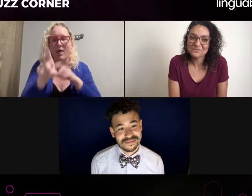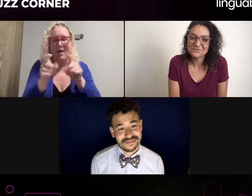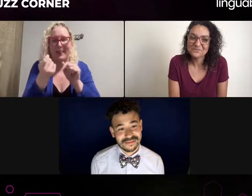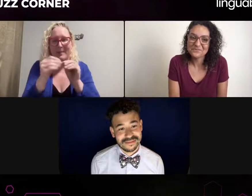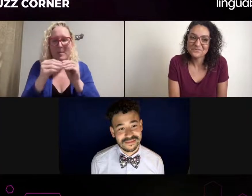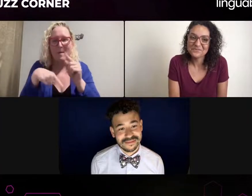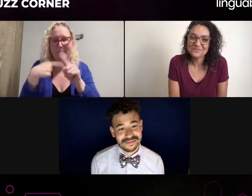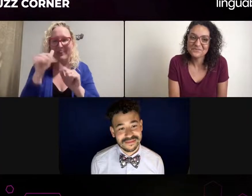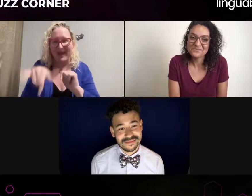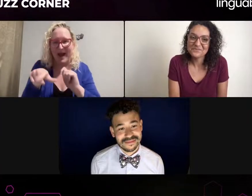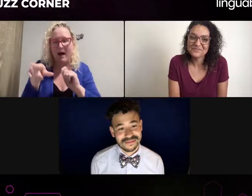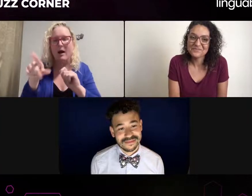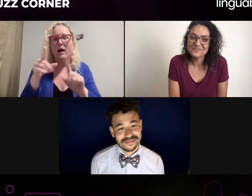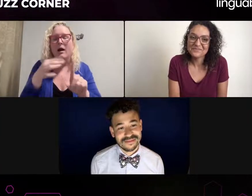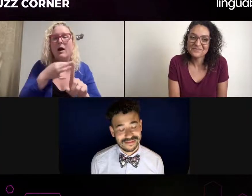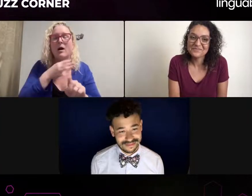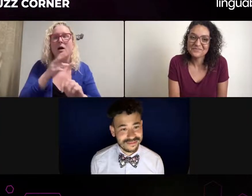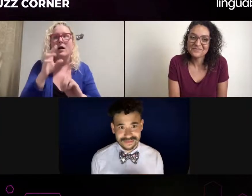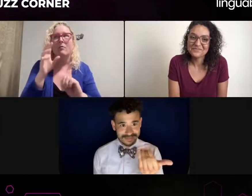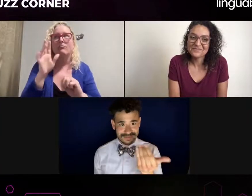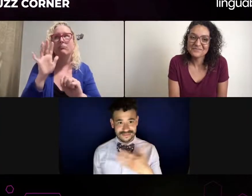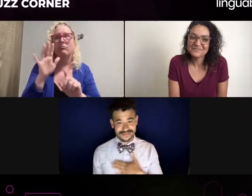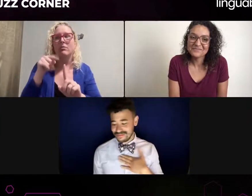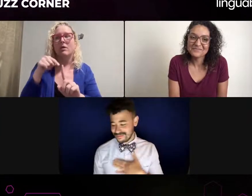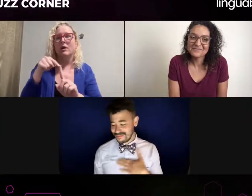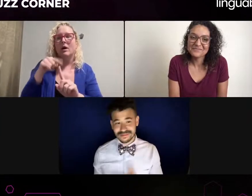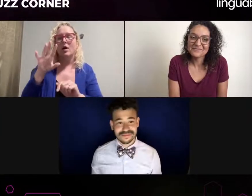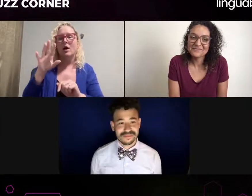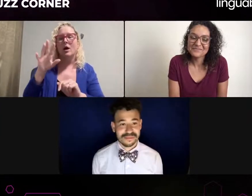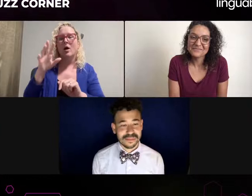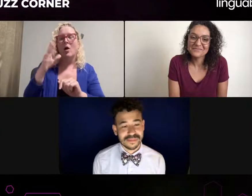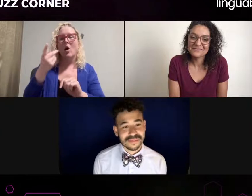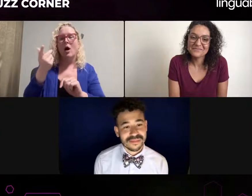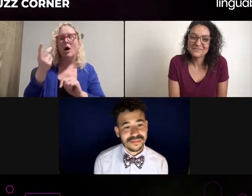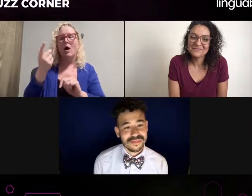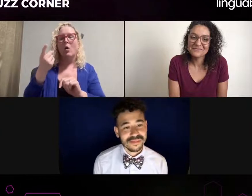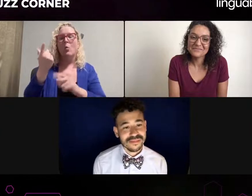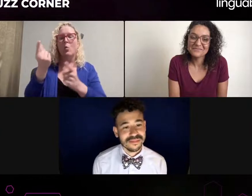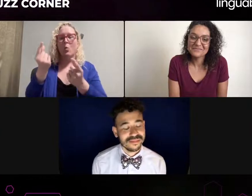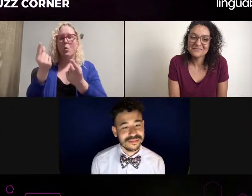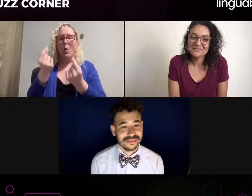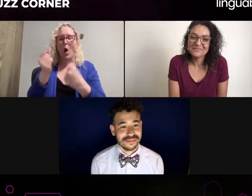very well and who can speak very well, and understands who I am as a person. Someone who has